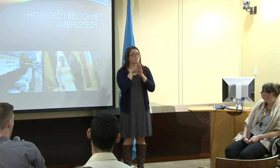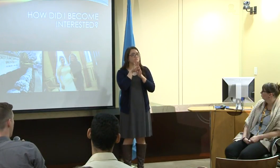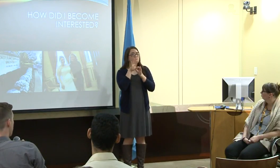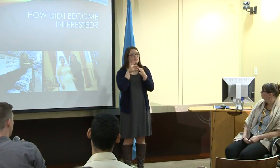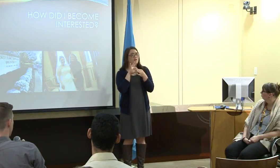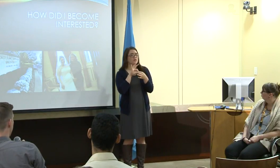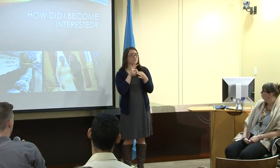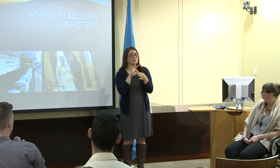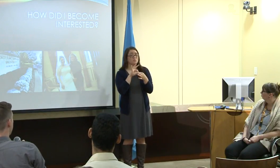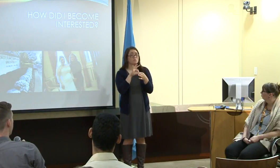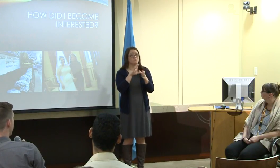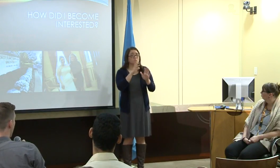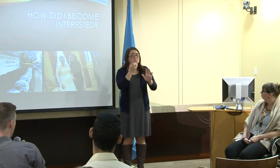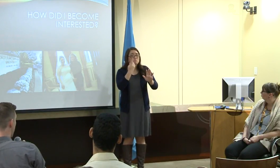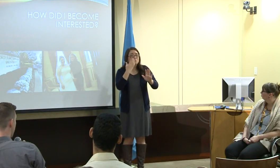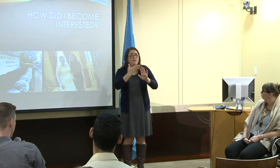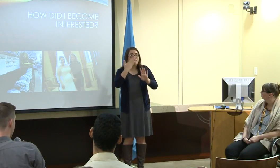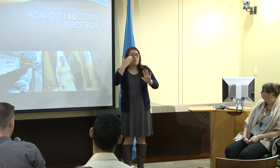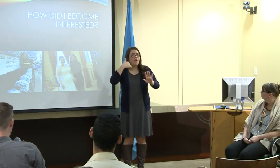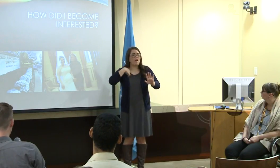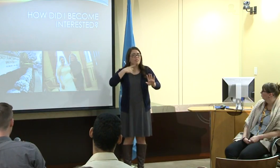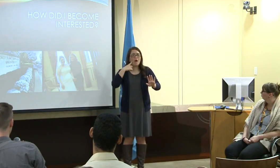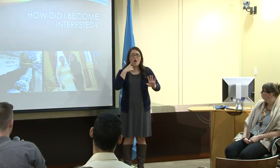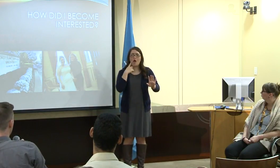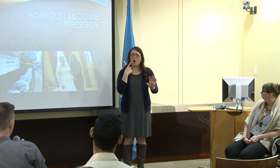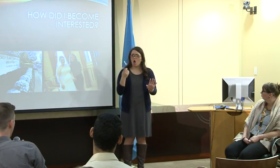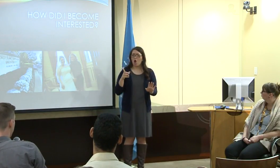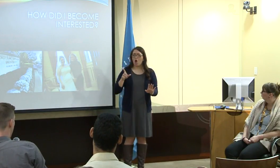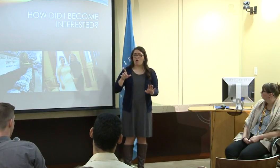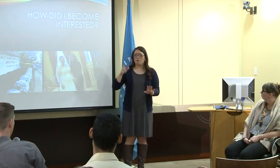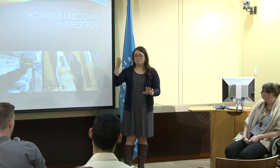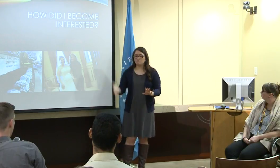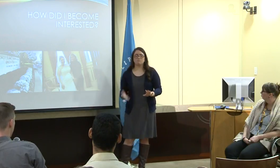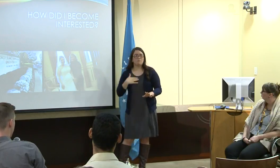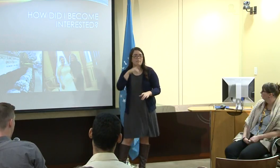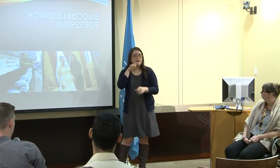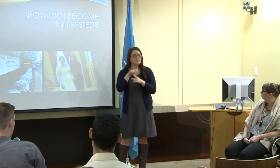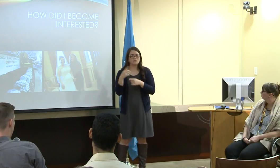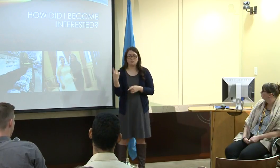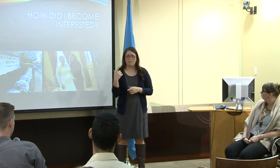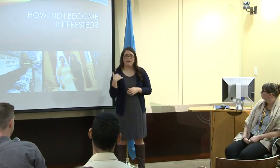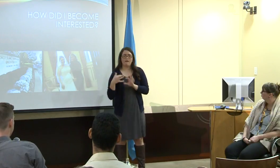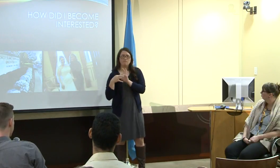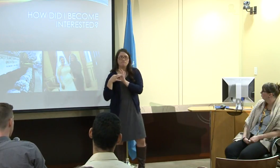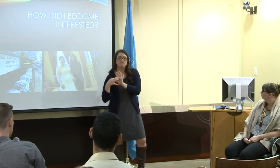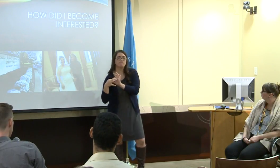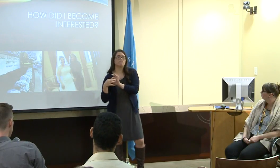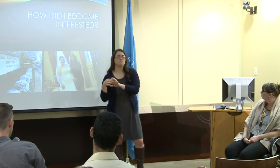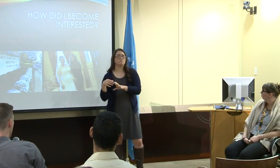I was able to develop not only a relationship with her but also develop my language.